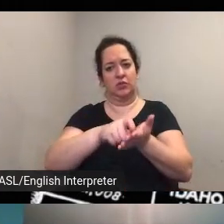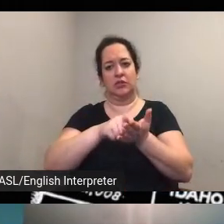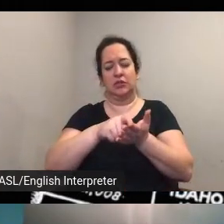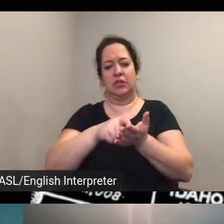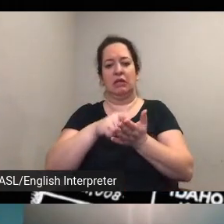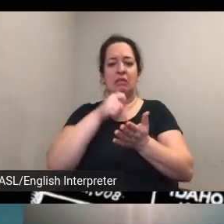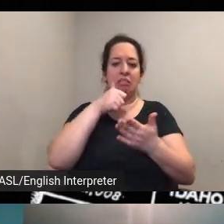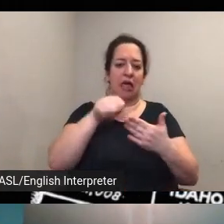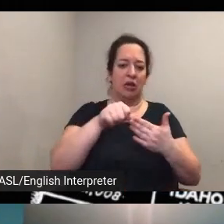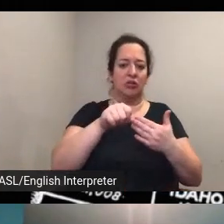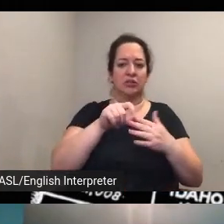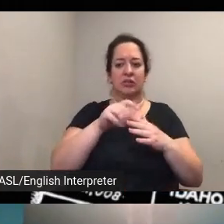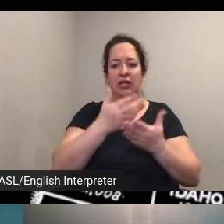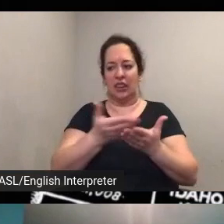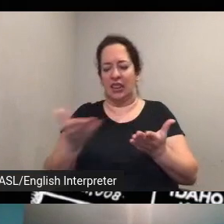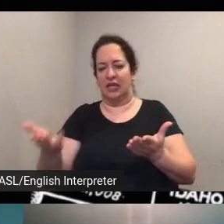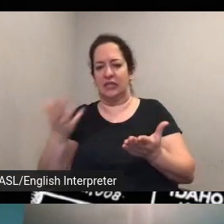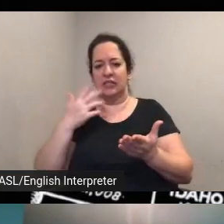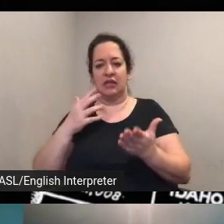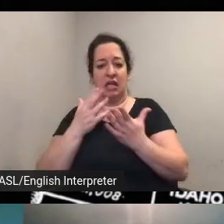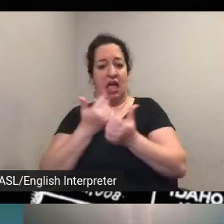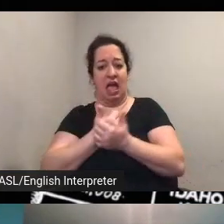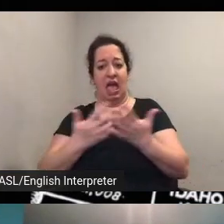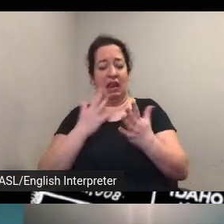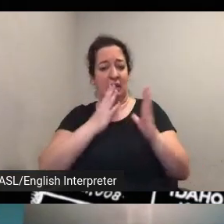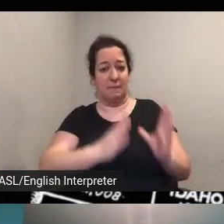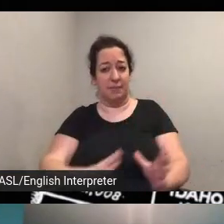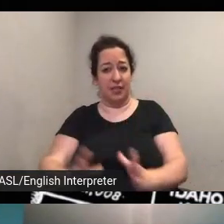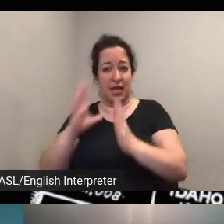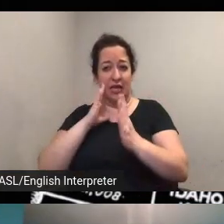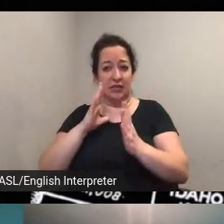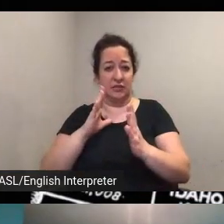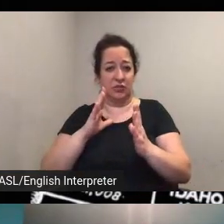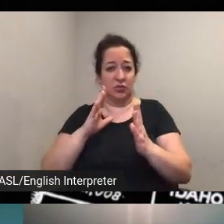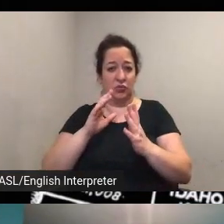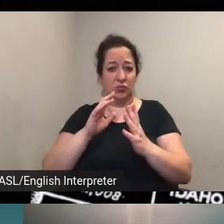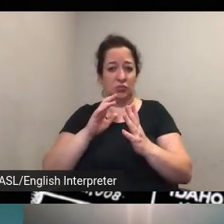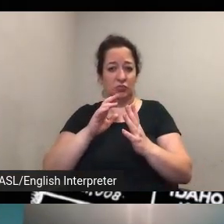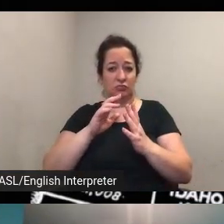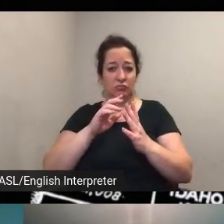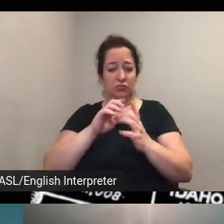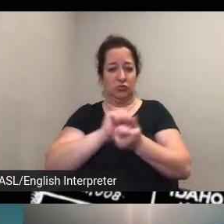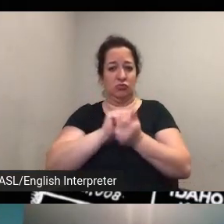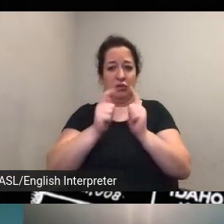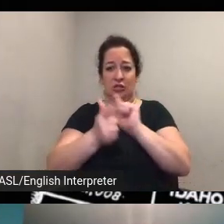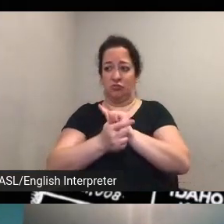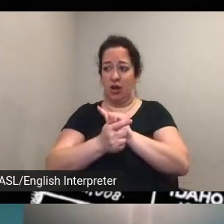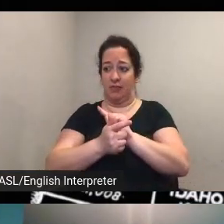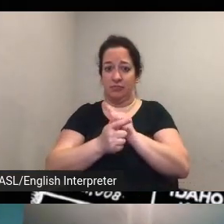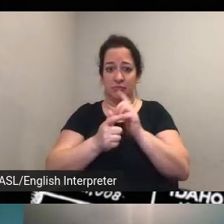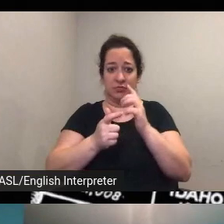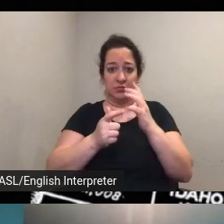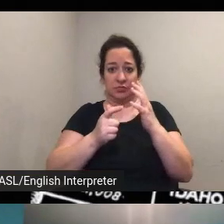there any plans to crowdsource transcriptions i know we've seen that done by wikipedia and the smithsonian and